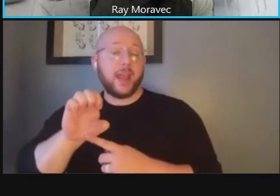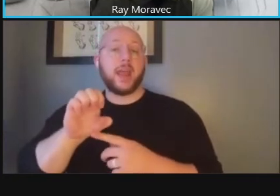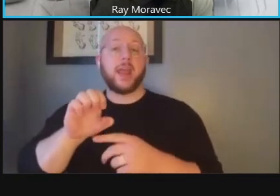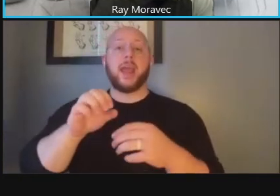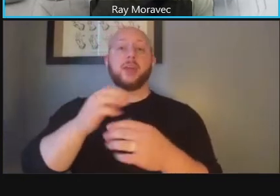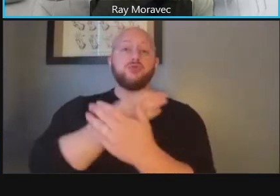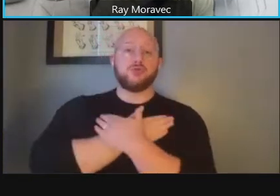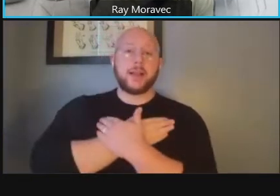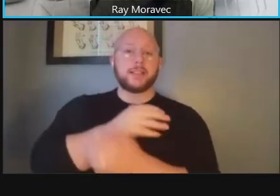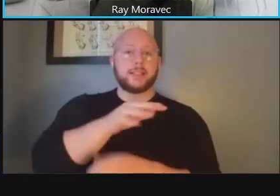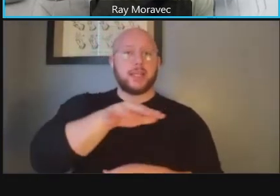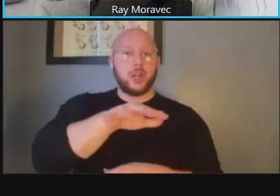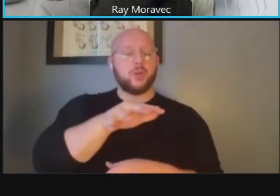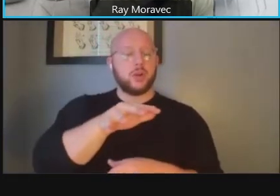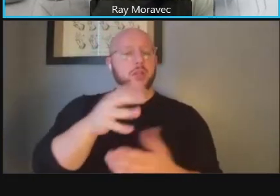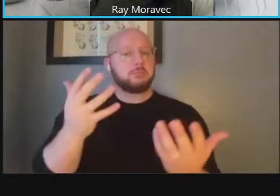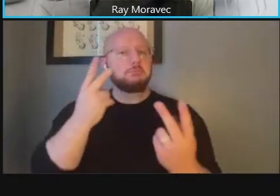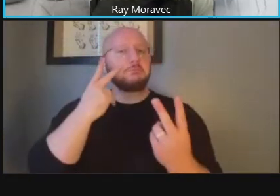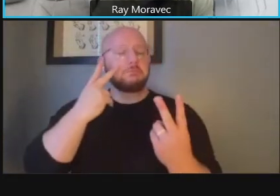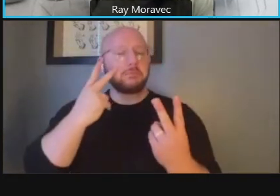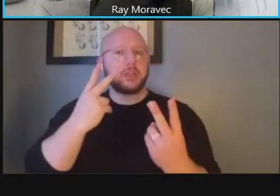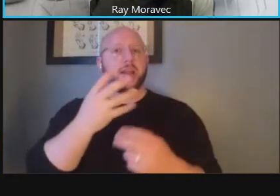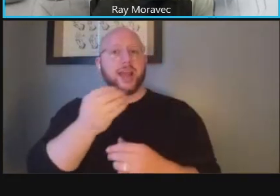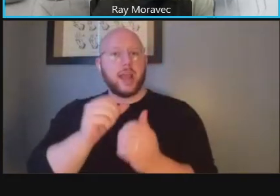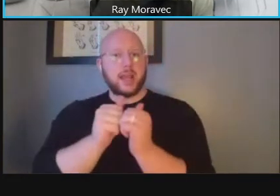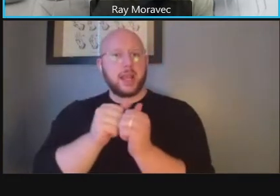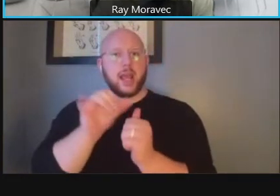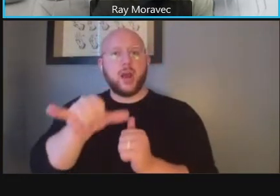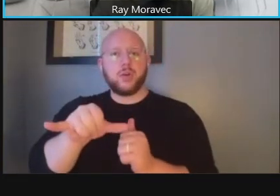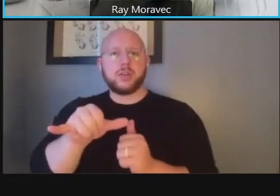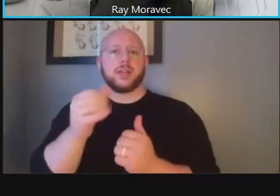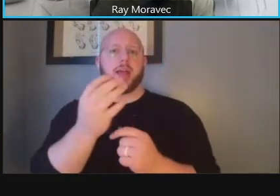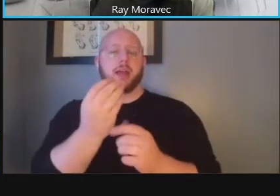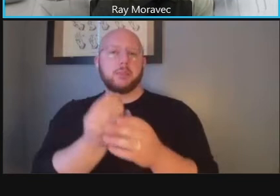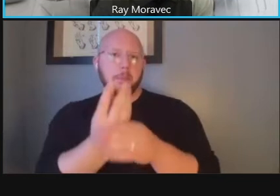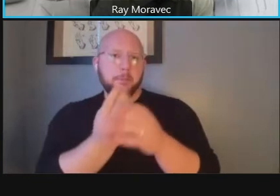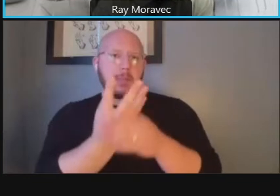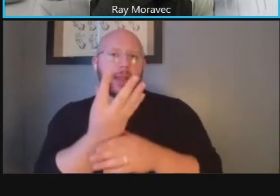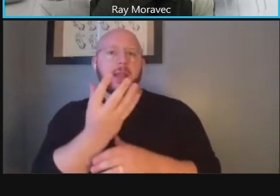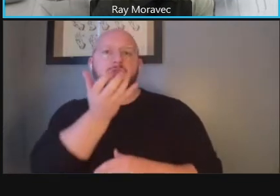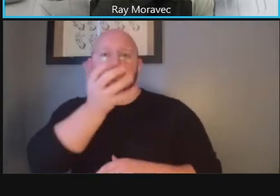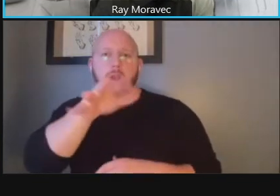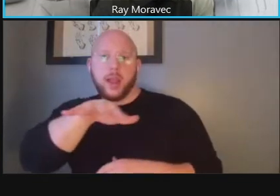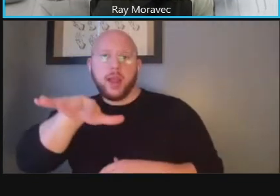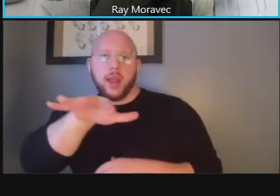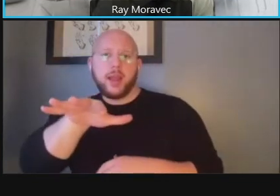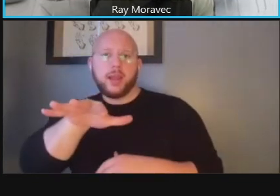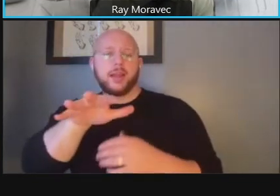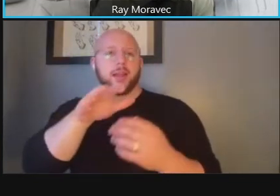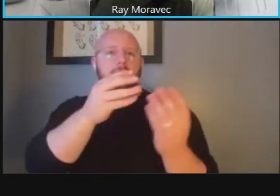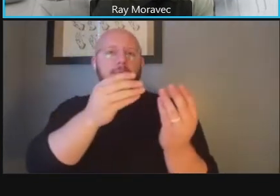the corridor and how does the landscape and the businesses and others blend in with that with the